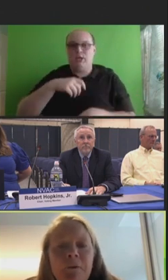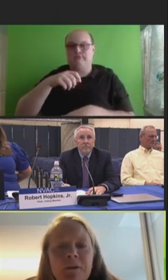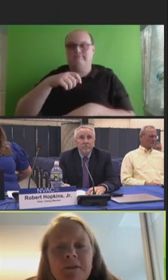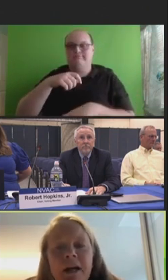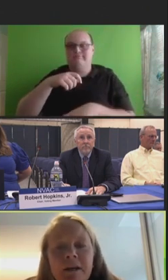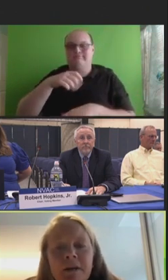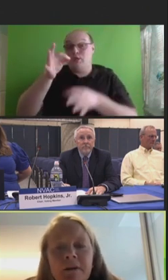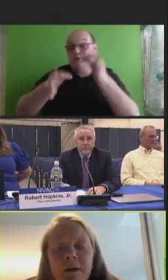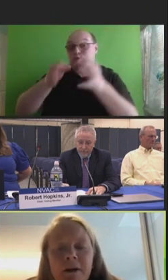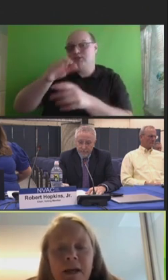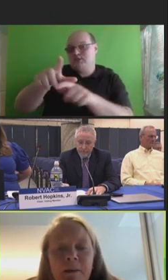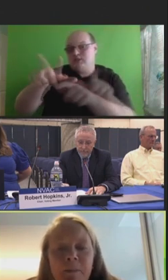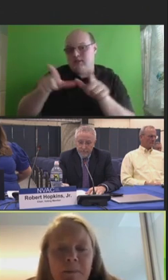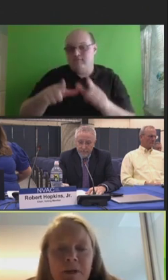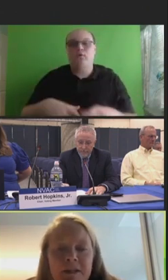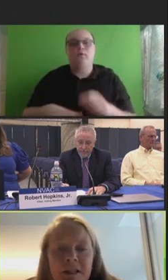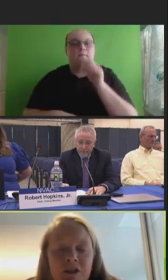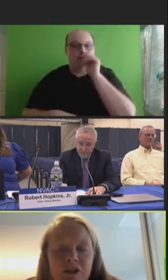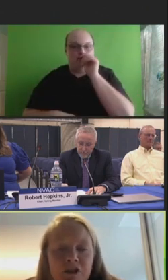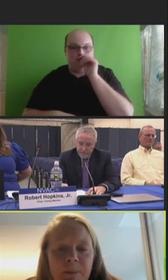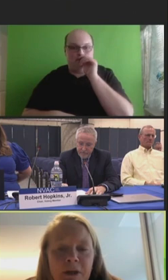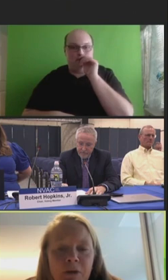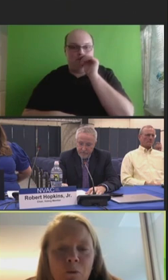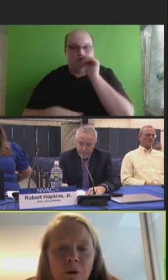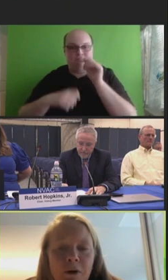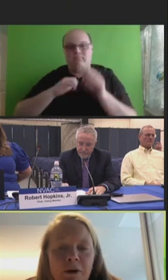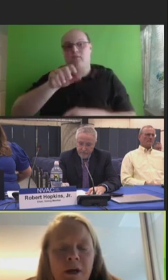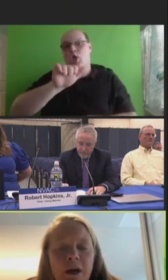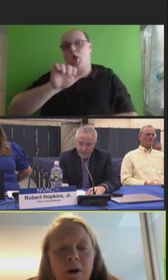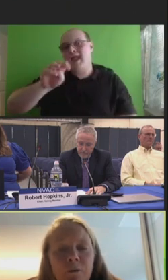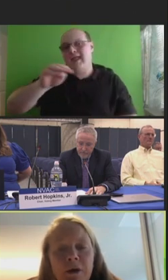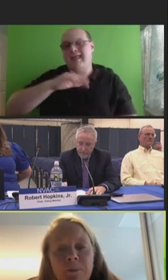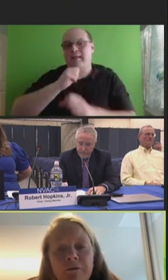And then finally, I wanted to highlight our AIM Immunization Champion Award.